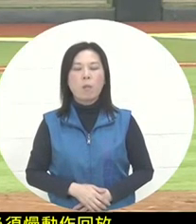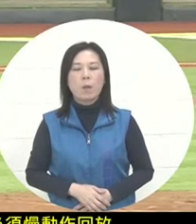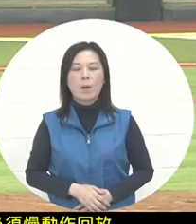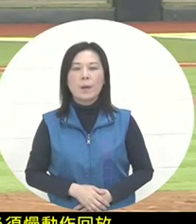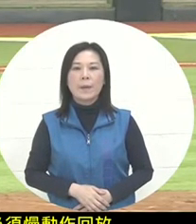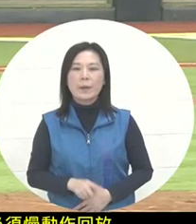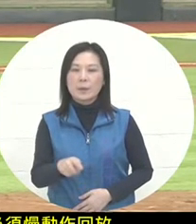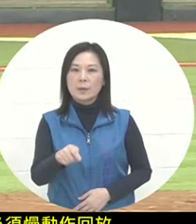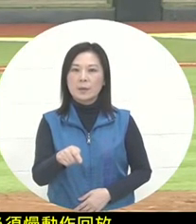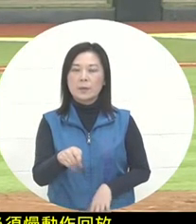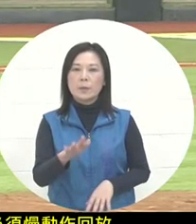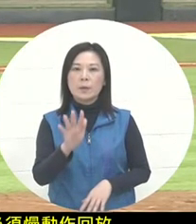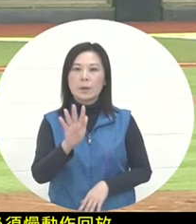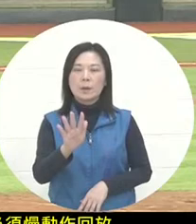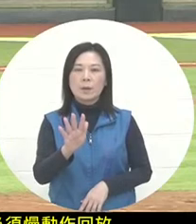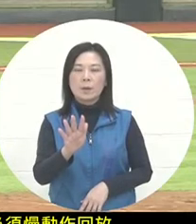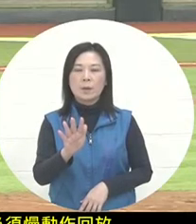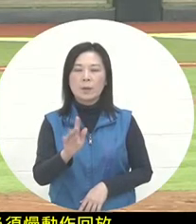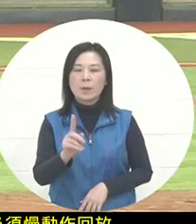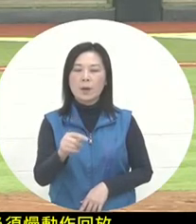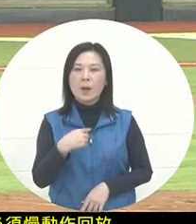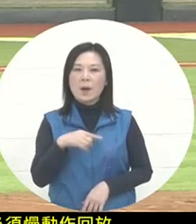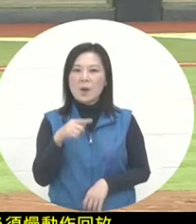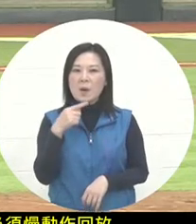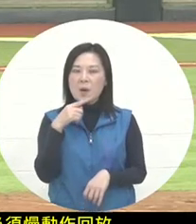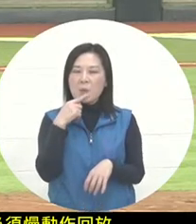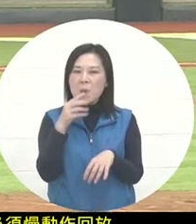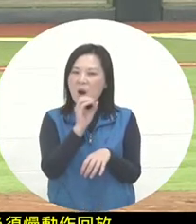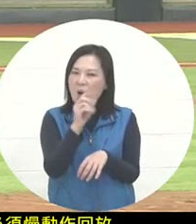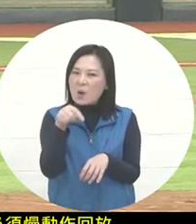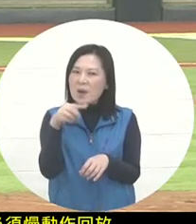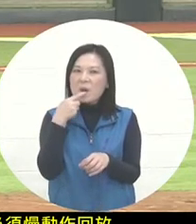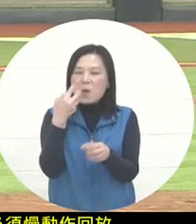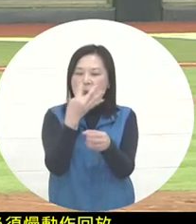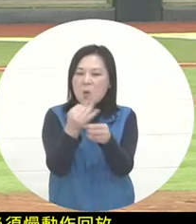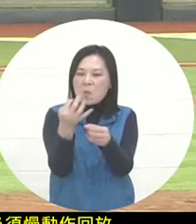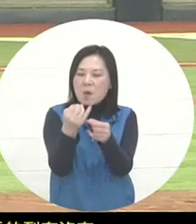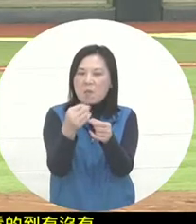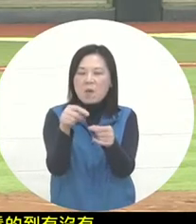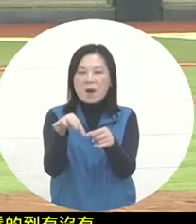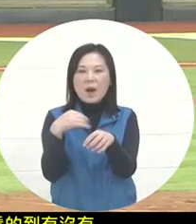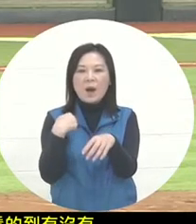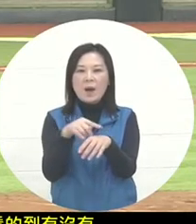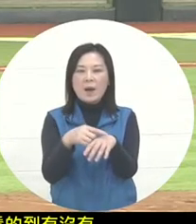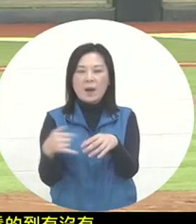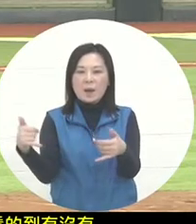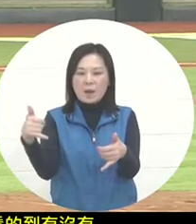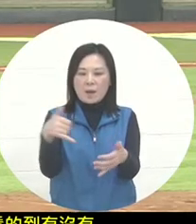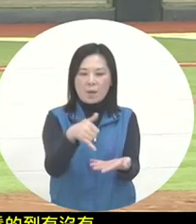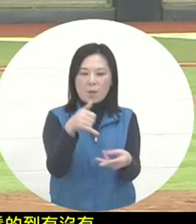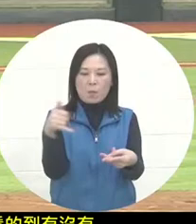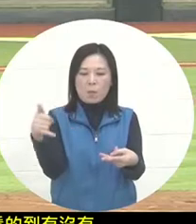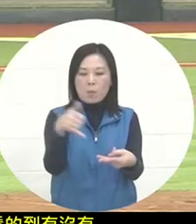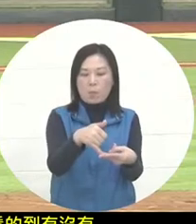and a few tenths of a second during the follow take process, you are separated and are touched by the fielder. Well